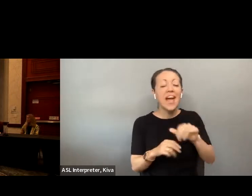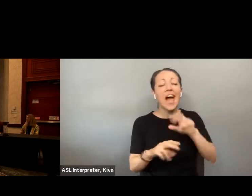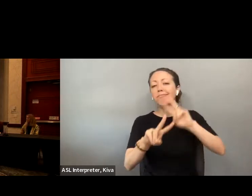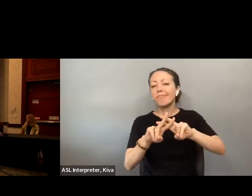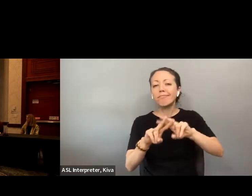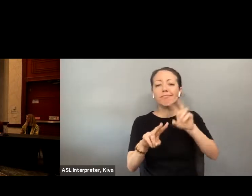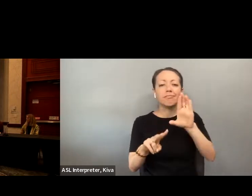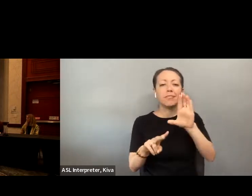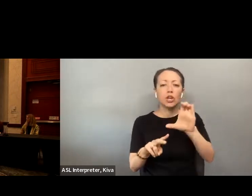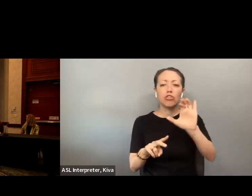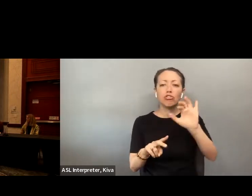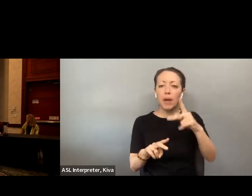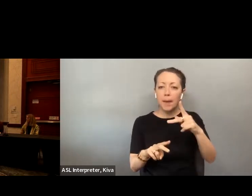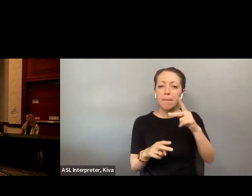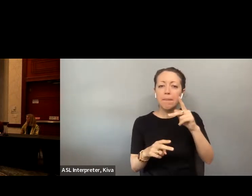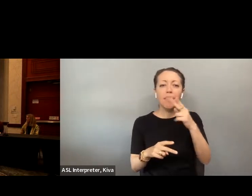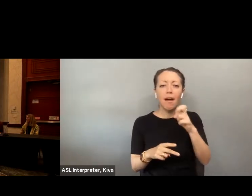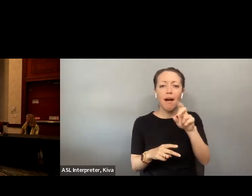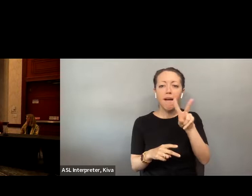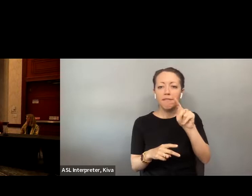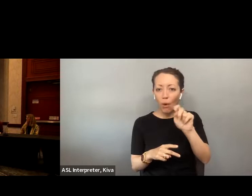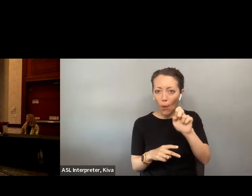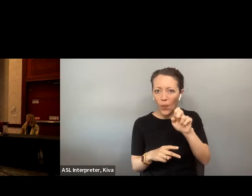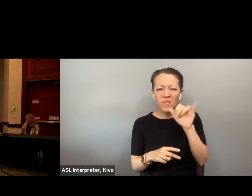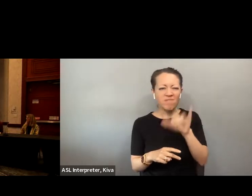Crip the Vote: Making vote by mail accessible.